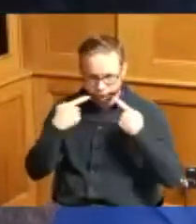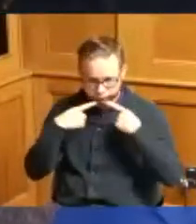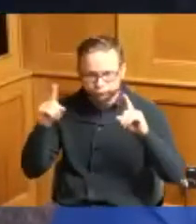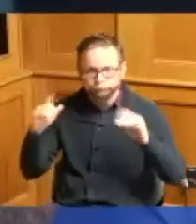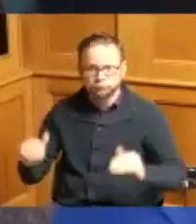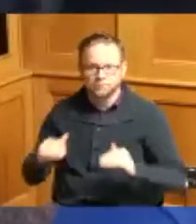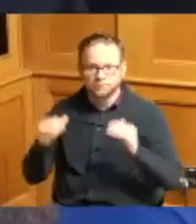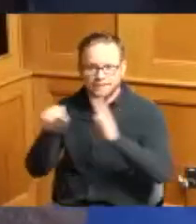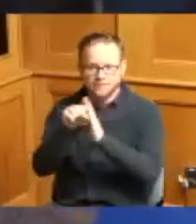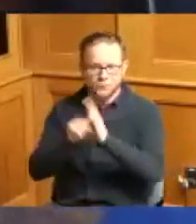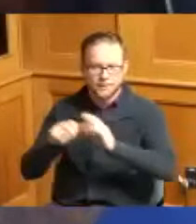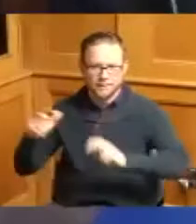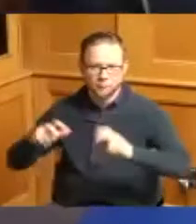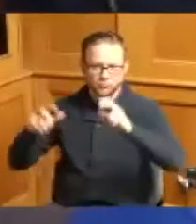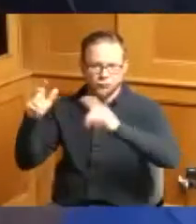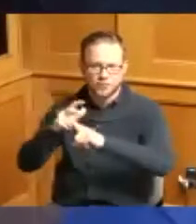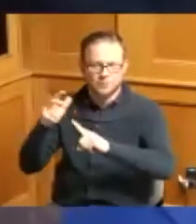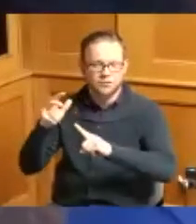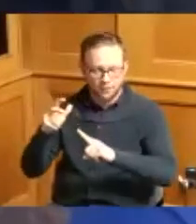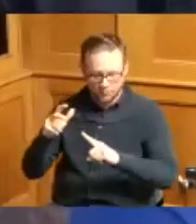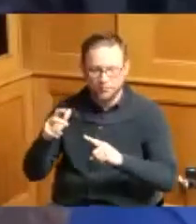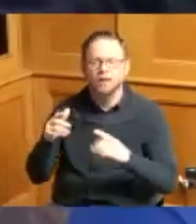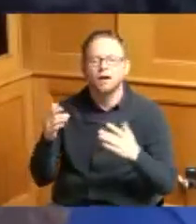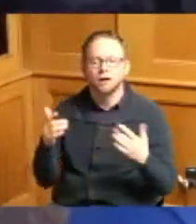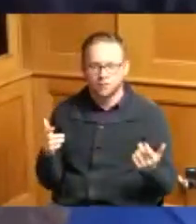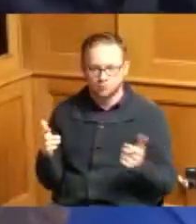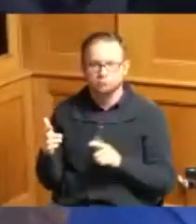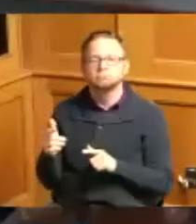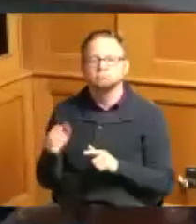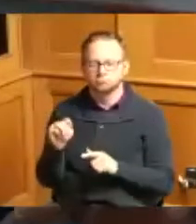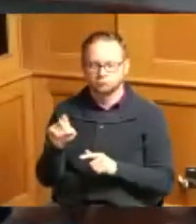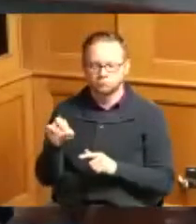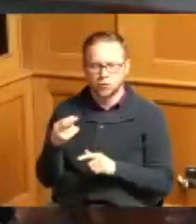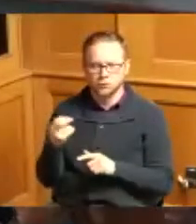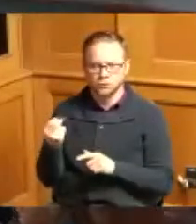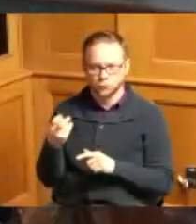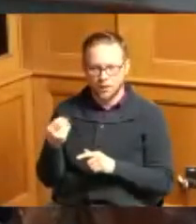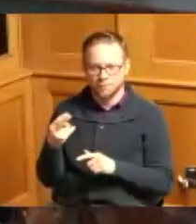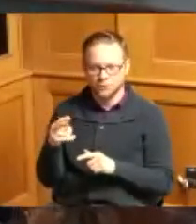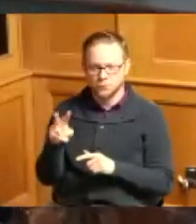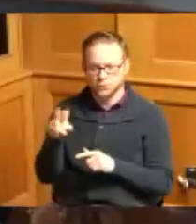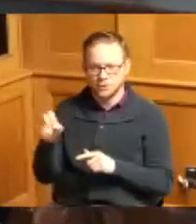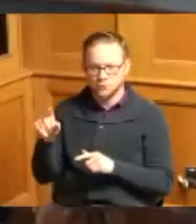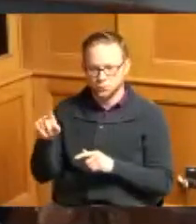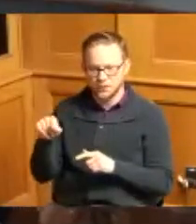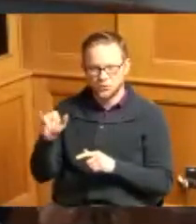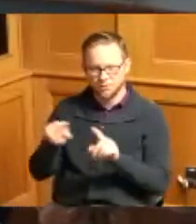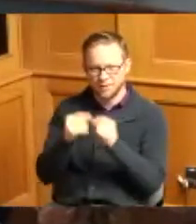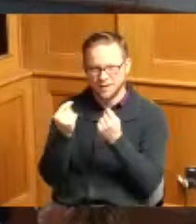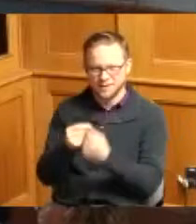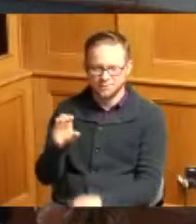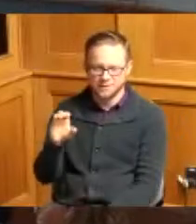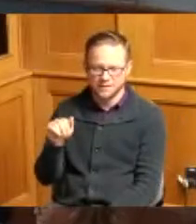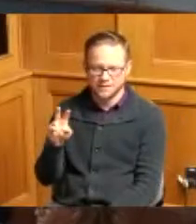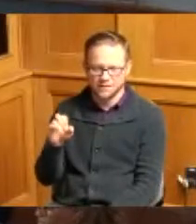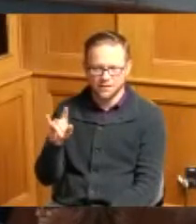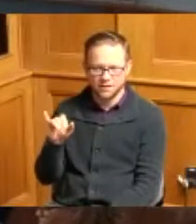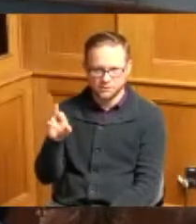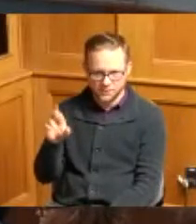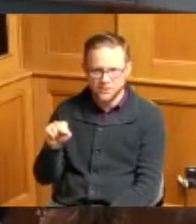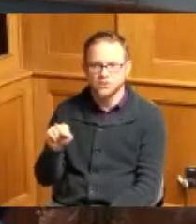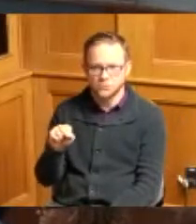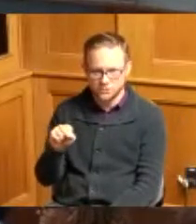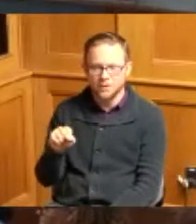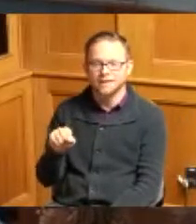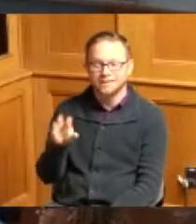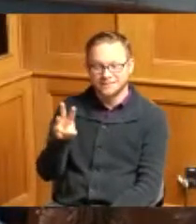whereas on march 12 2022 the Cavaliers achieved victory 62 through 30 to 38 over the Worthington